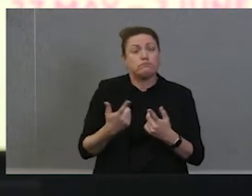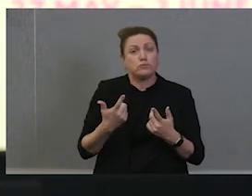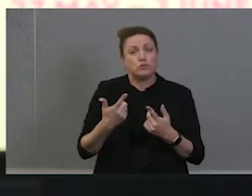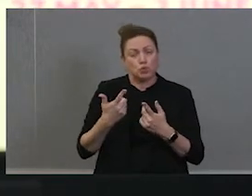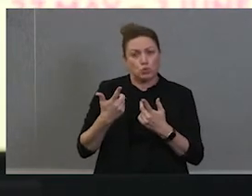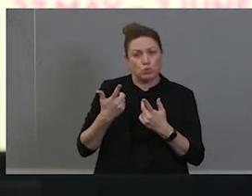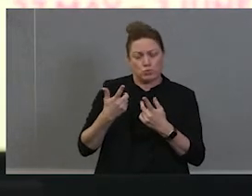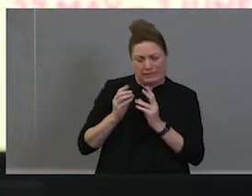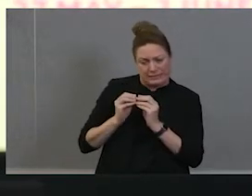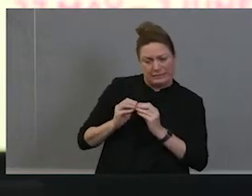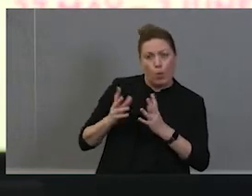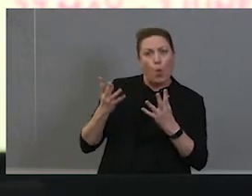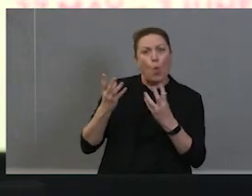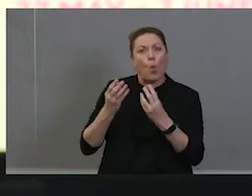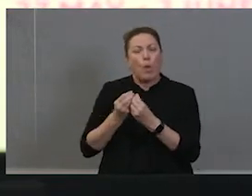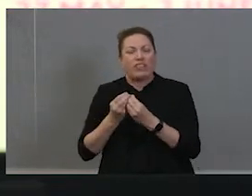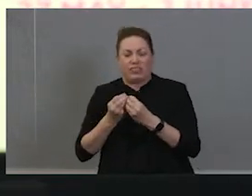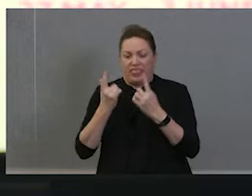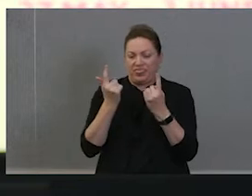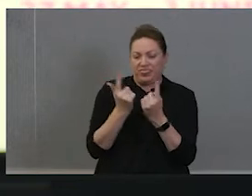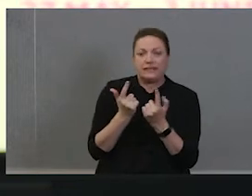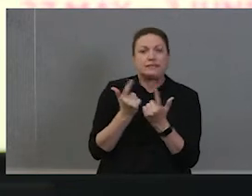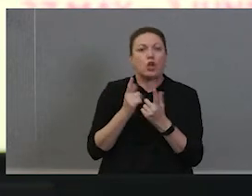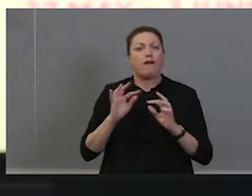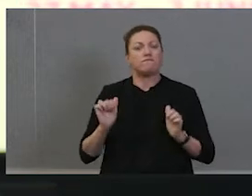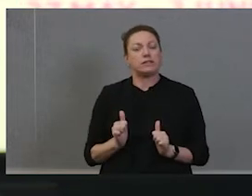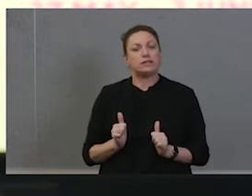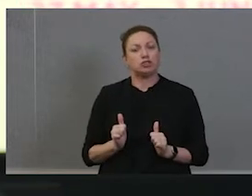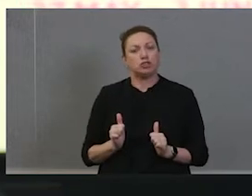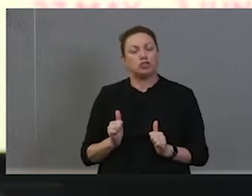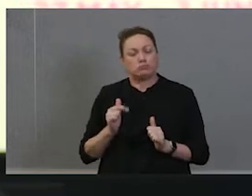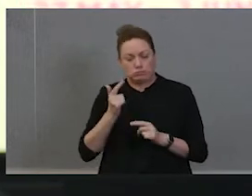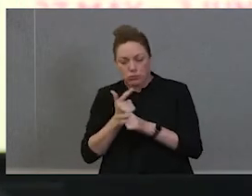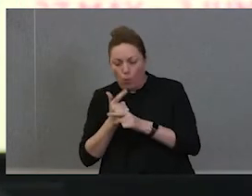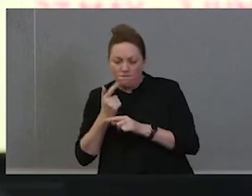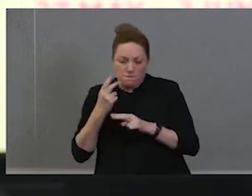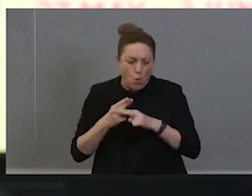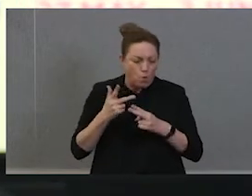the unfinished business of this land for Australia's First Peoples. We're still discussing it, there's action